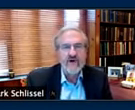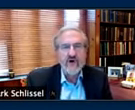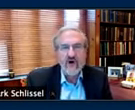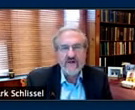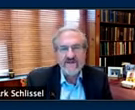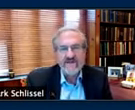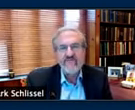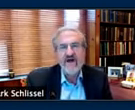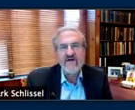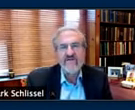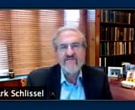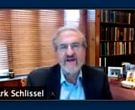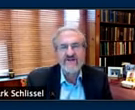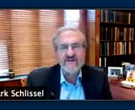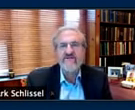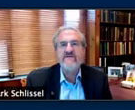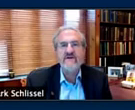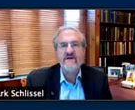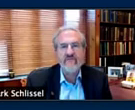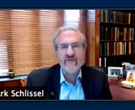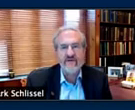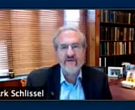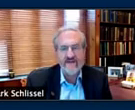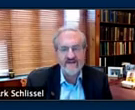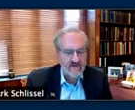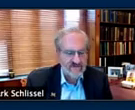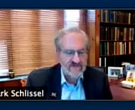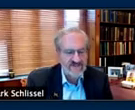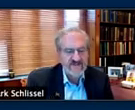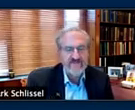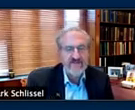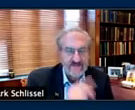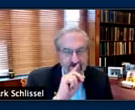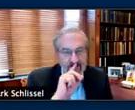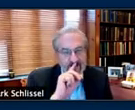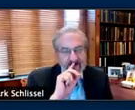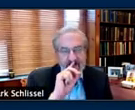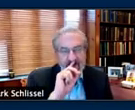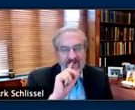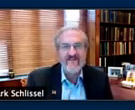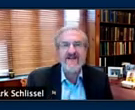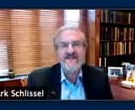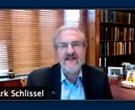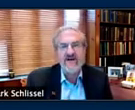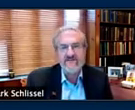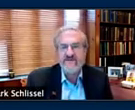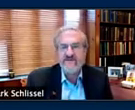regardless of prior infection whether you've had COVID-19 in the past or not the vaccine helps.